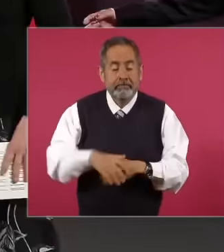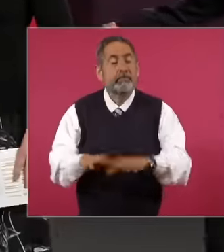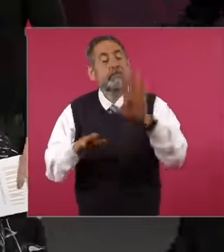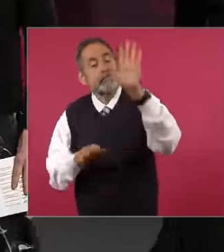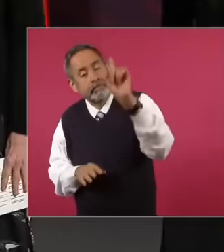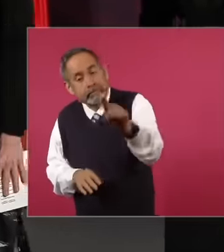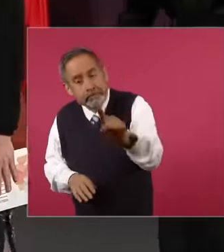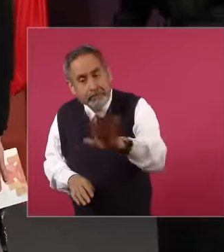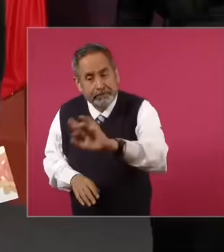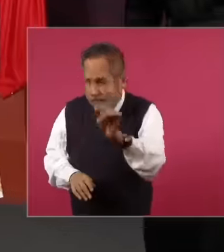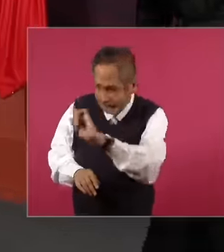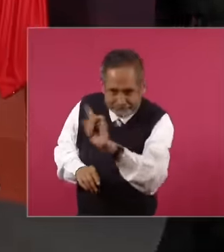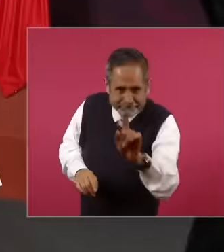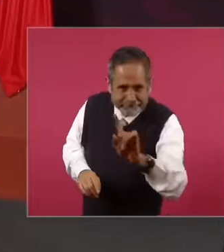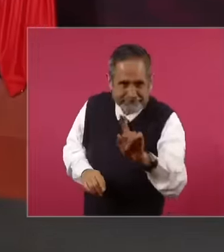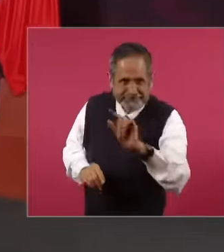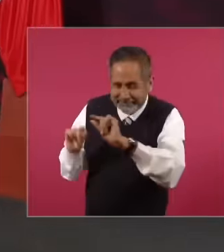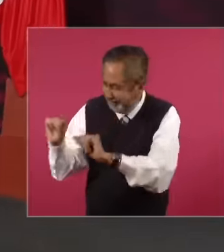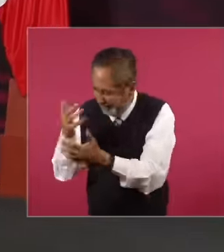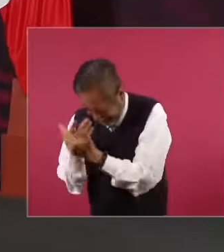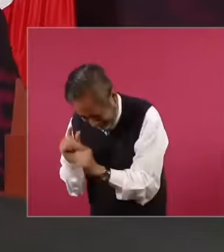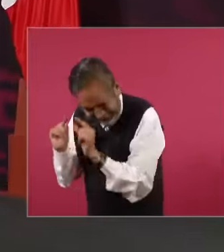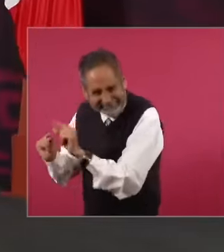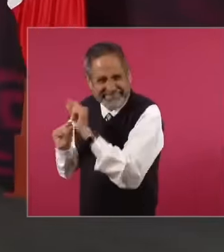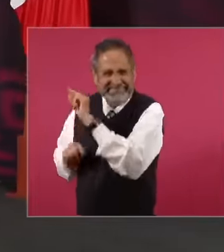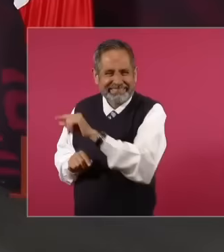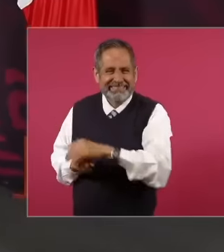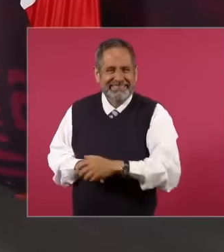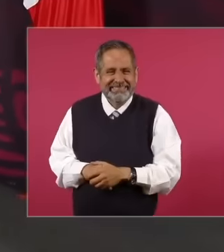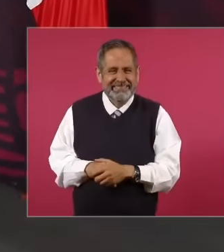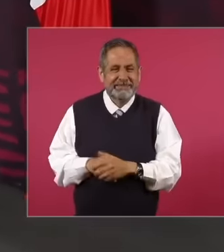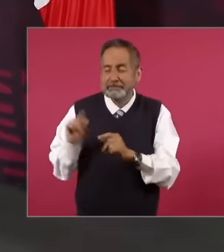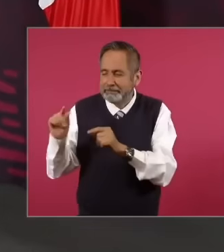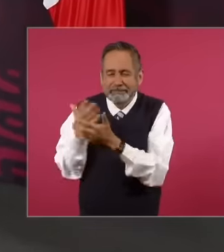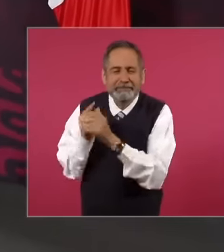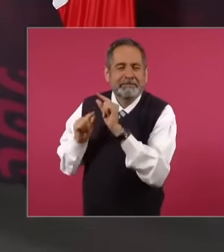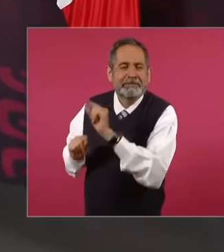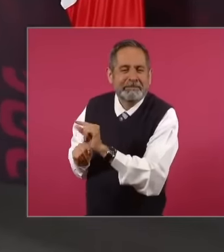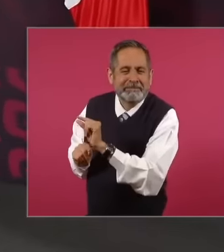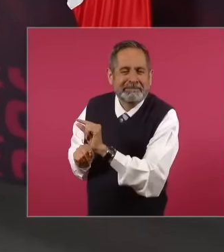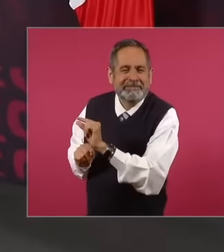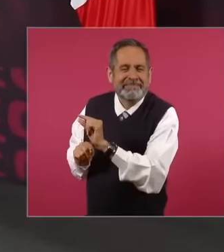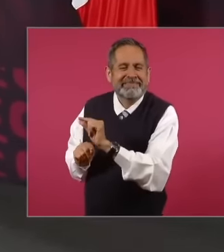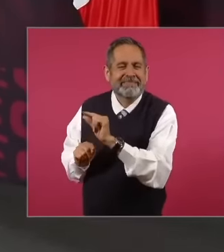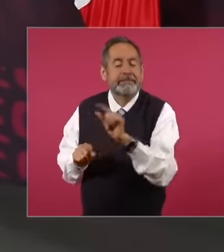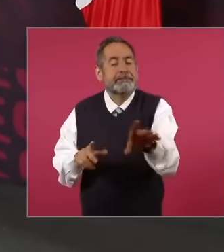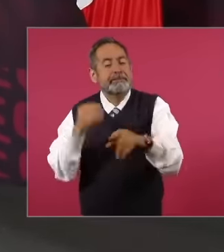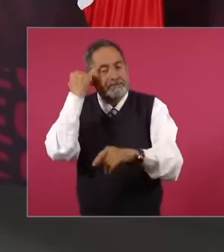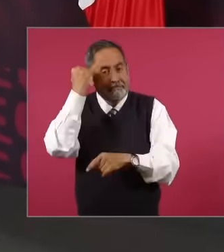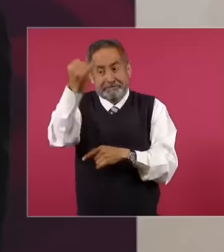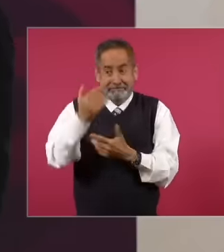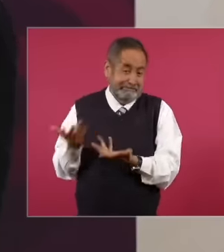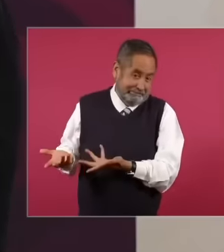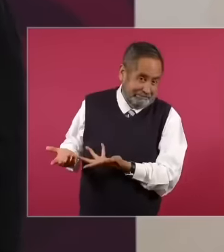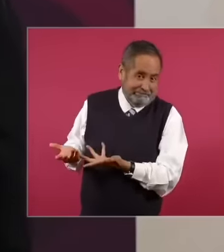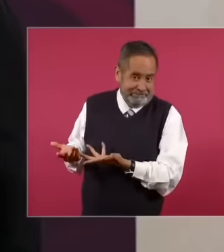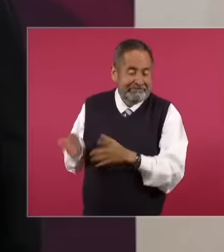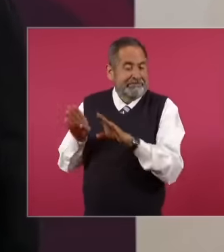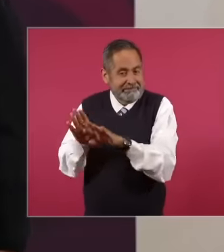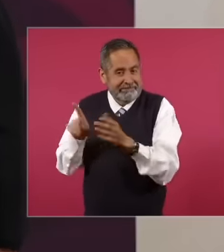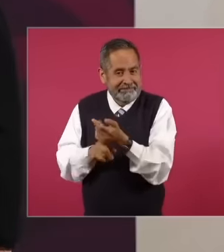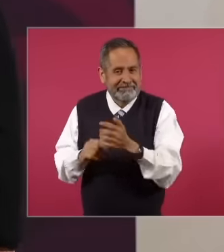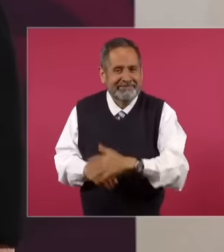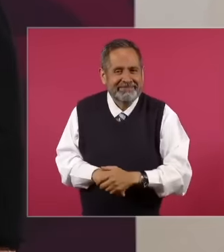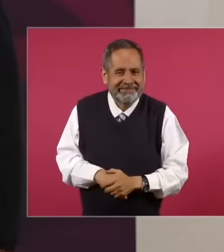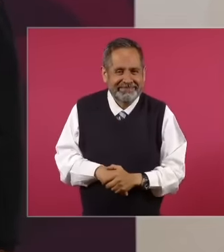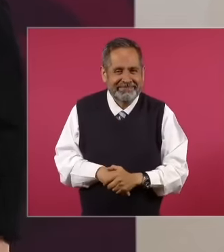no no no no no wait, it's not that it's not anymore, but wait. Well, imagine how this is, how is